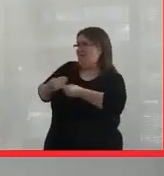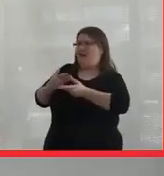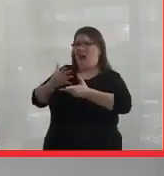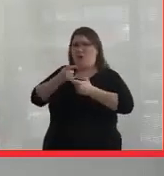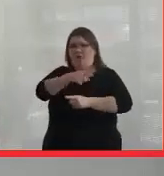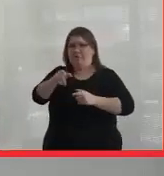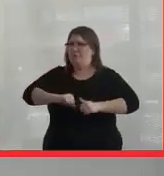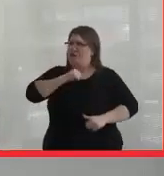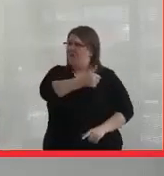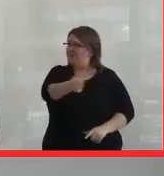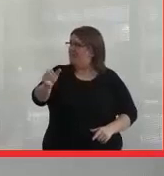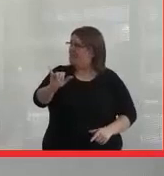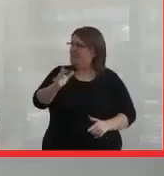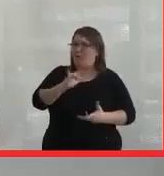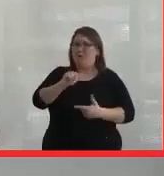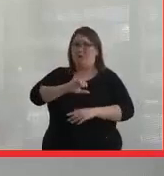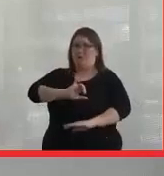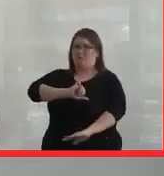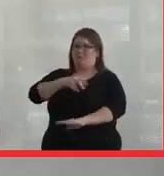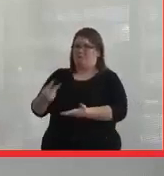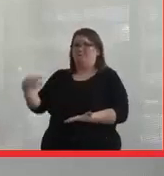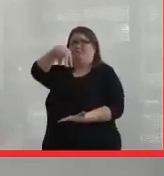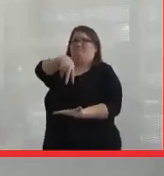I want them to be able to stand up in that